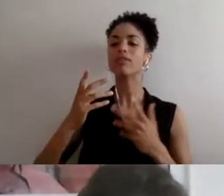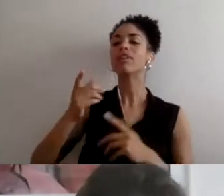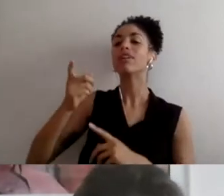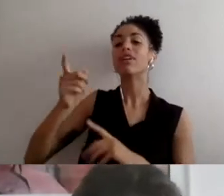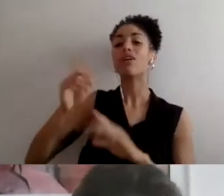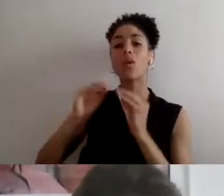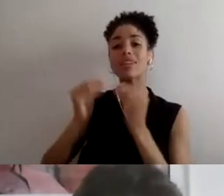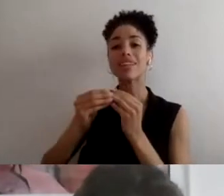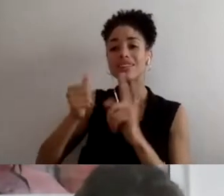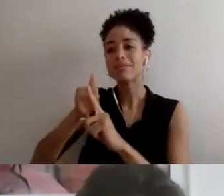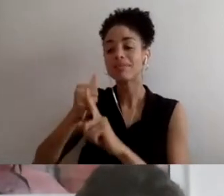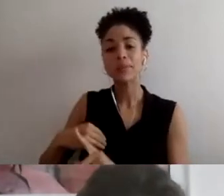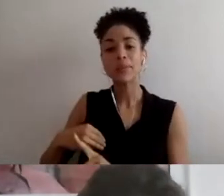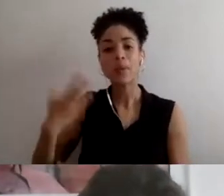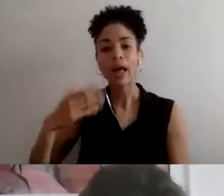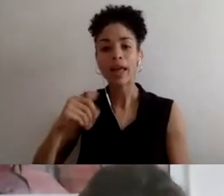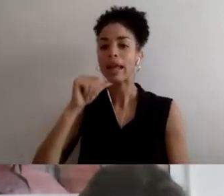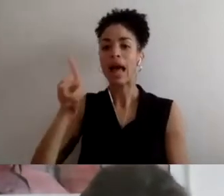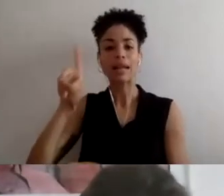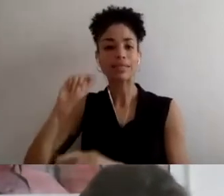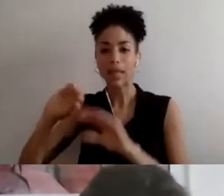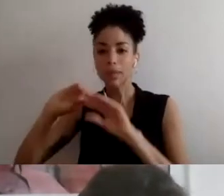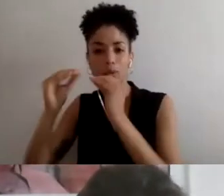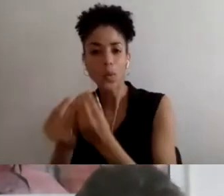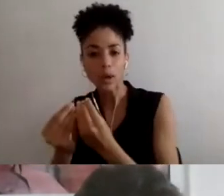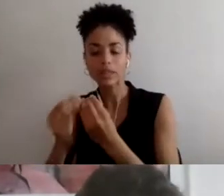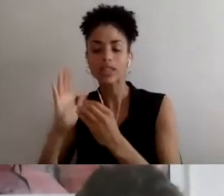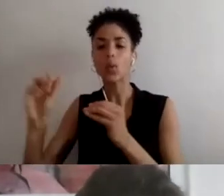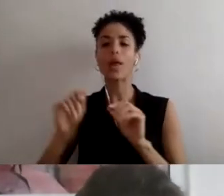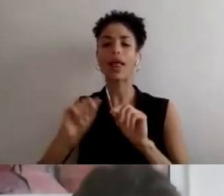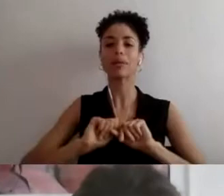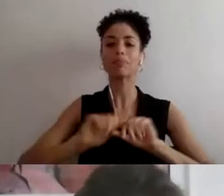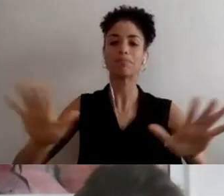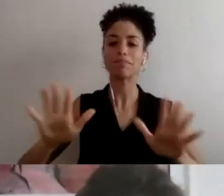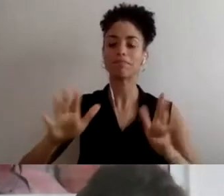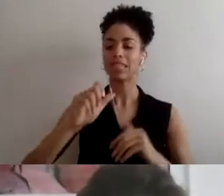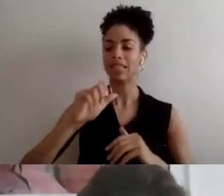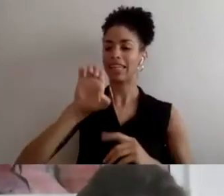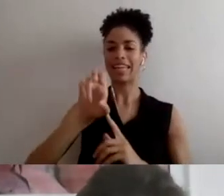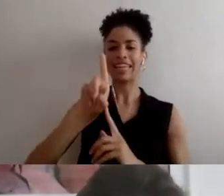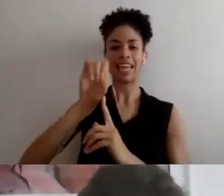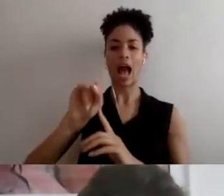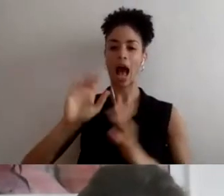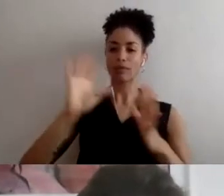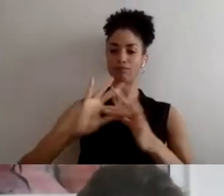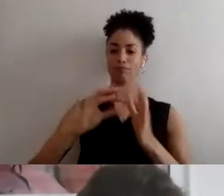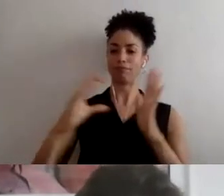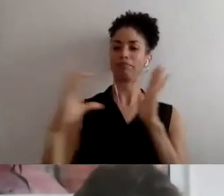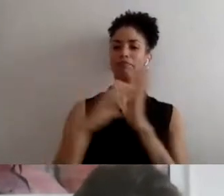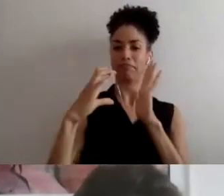non-disabled putting out these EDI statements, and how do you feel that